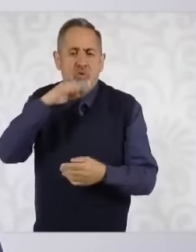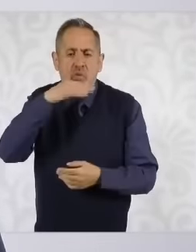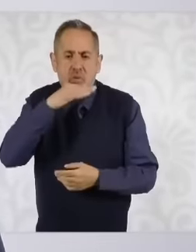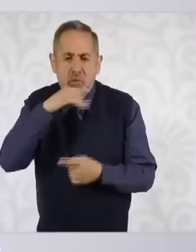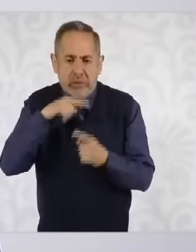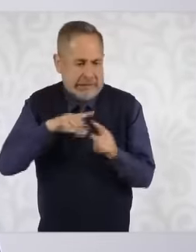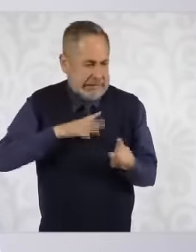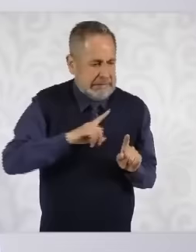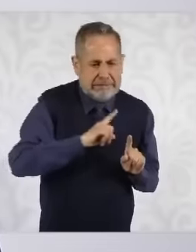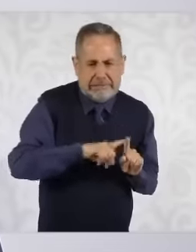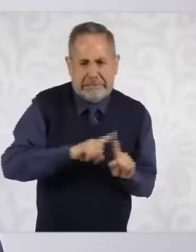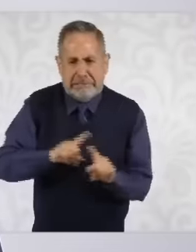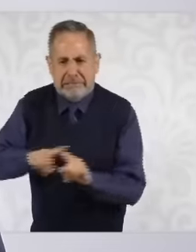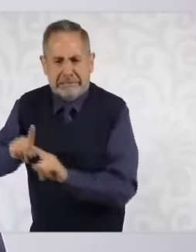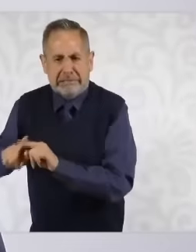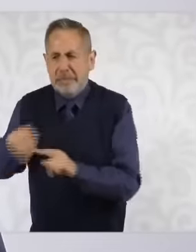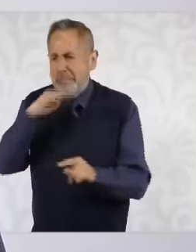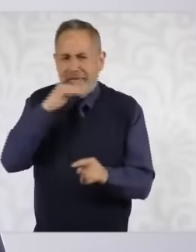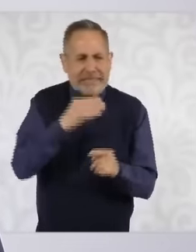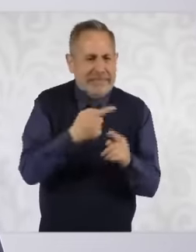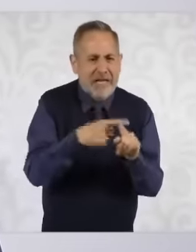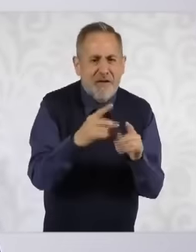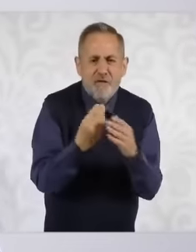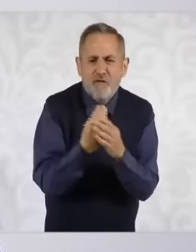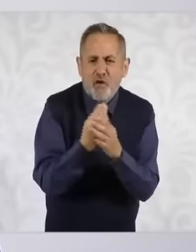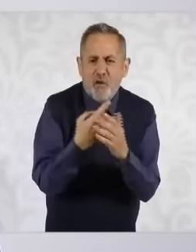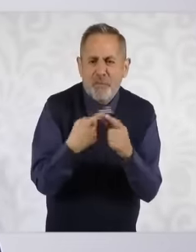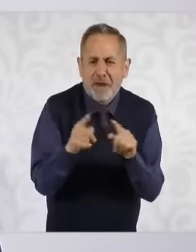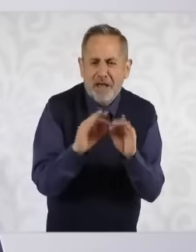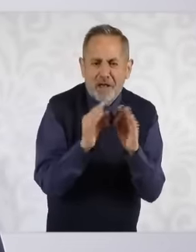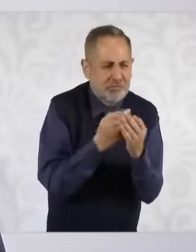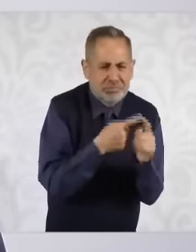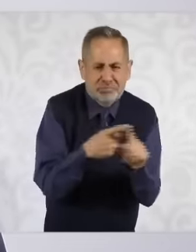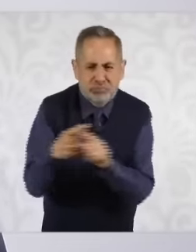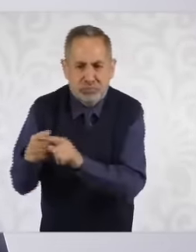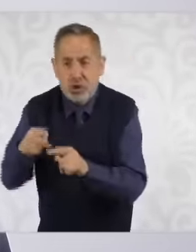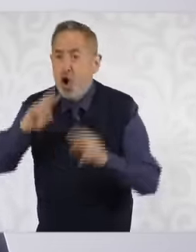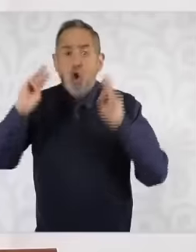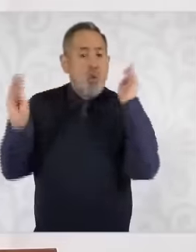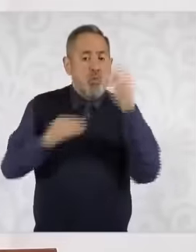genetic diversity of Corn, which is one of the three great foods of humanity not only From